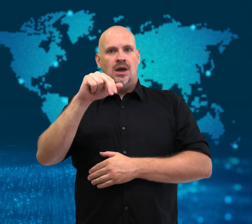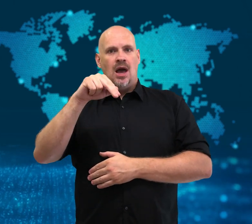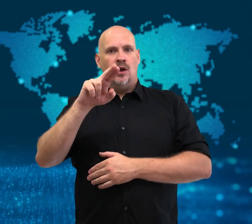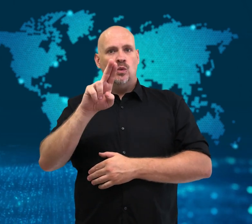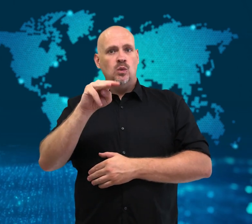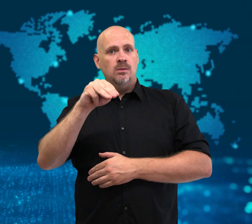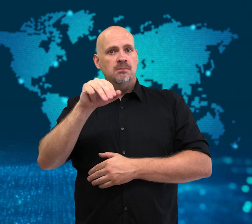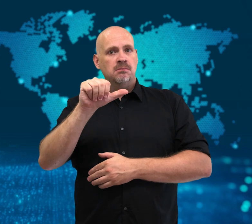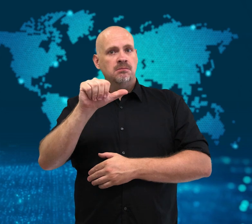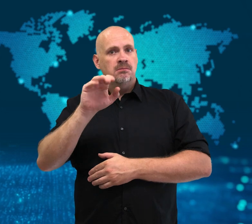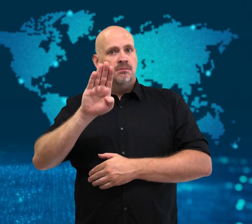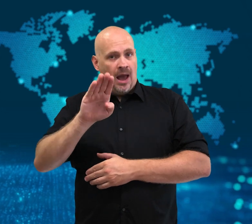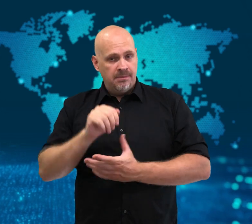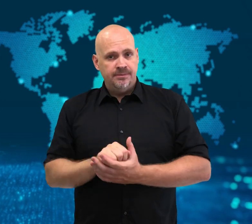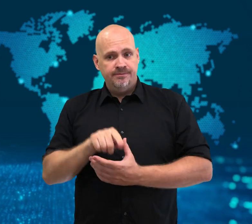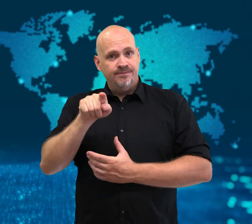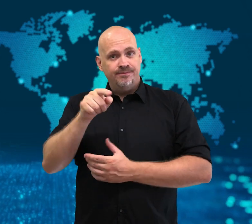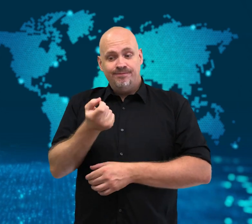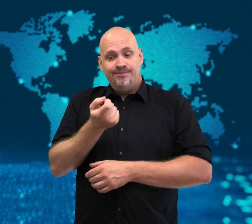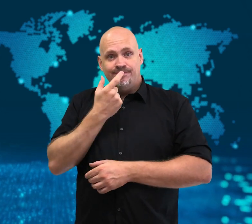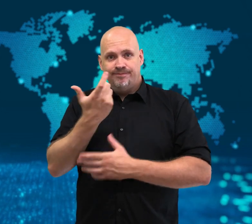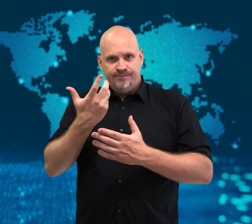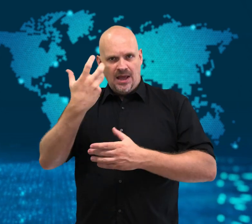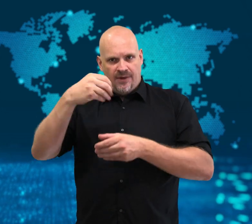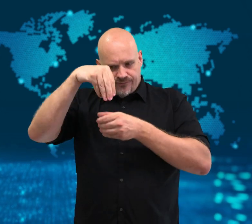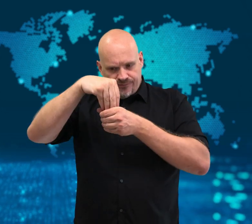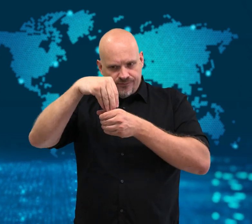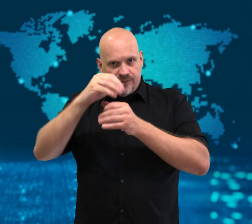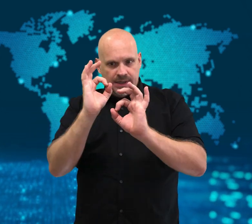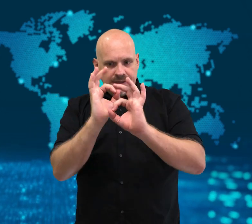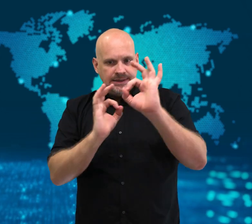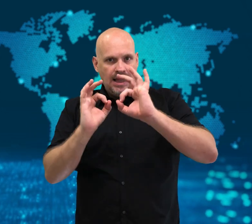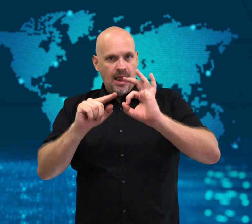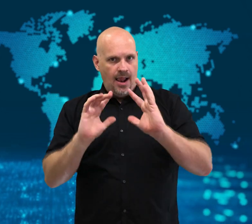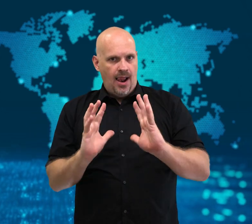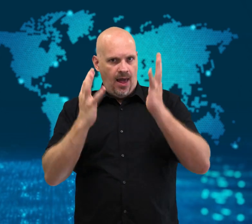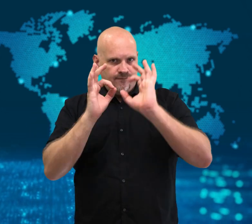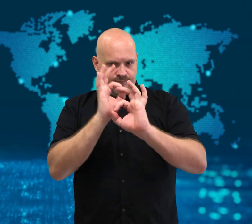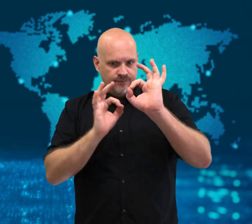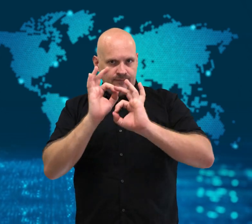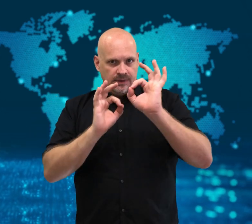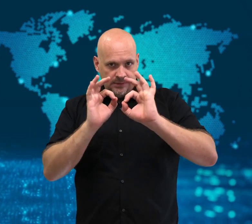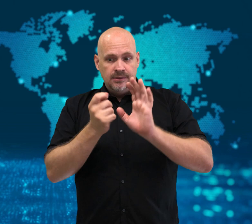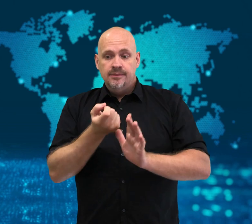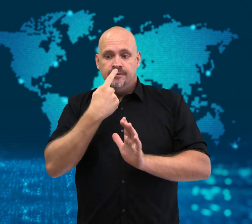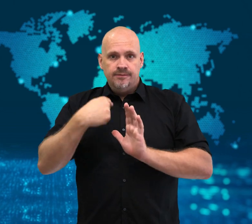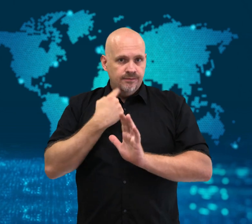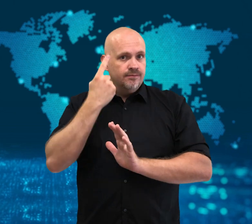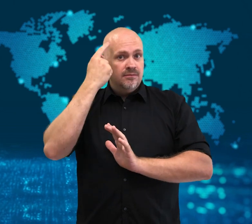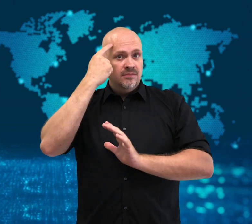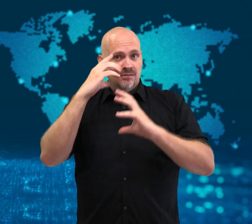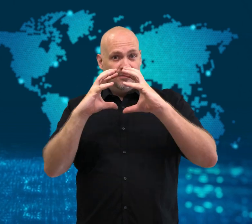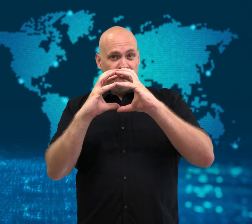This medicine, which is made of living cells,